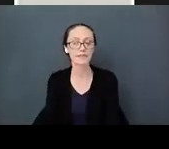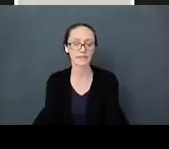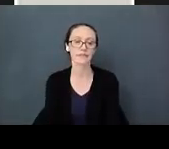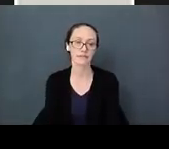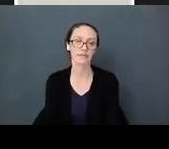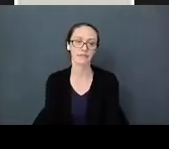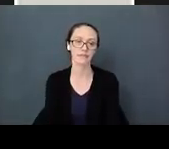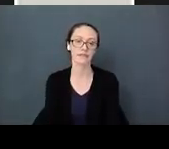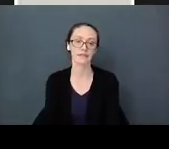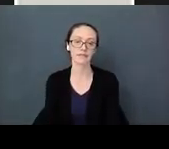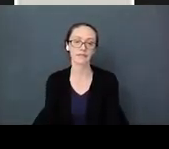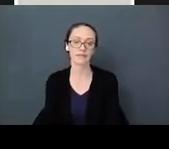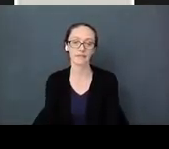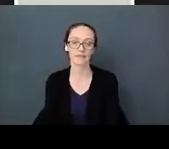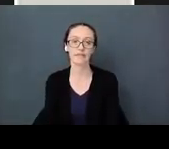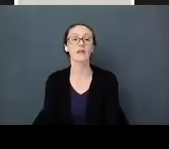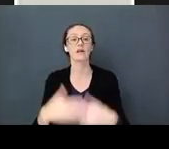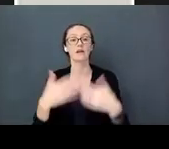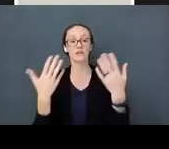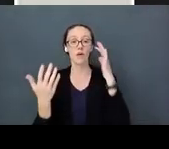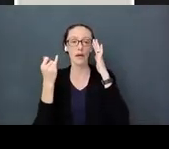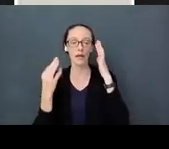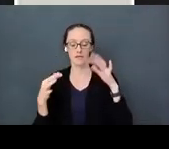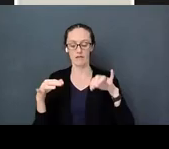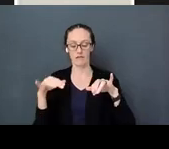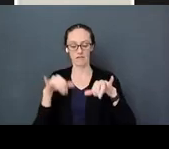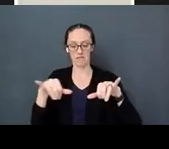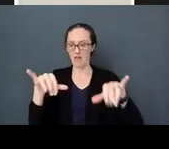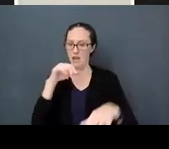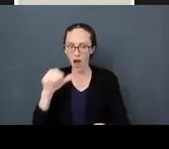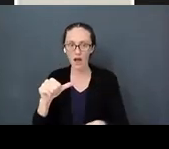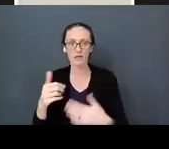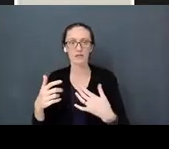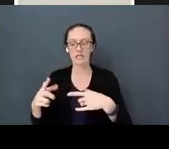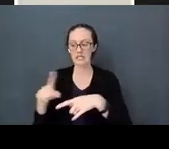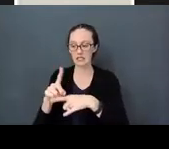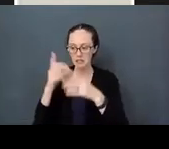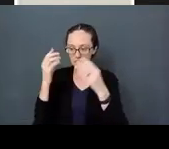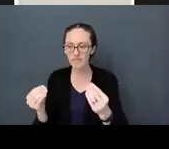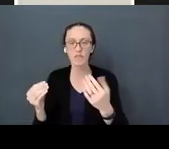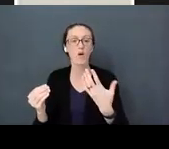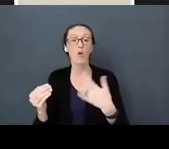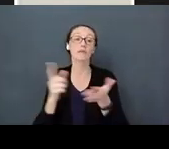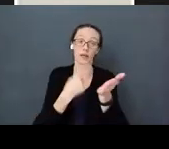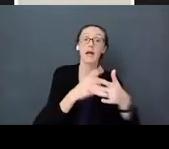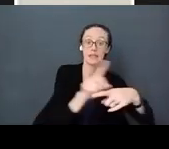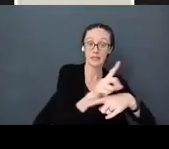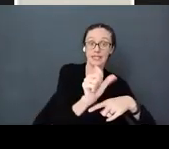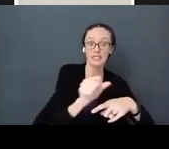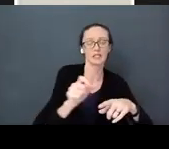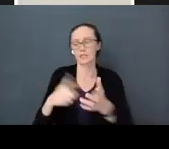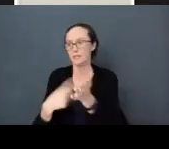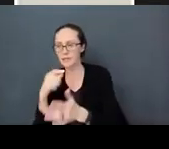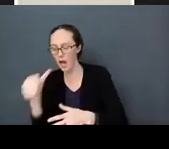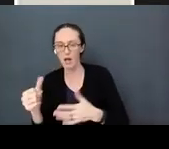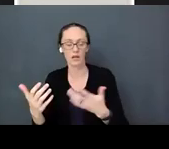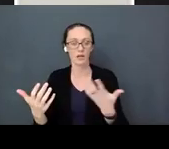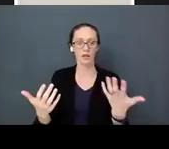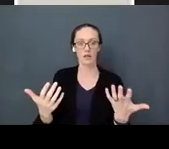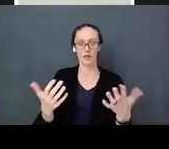Basically inconsistency, a lack of discipline or inconsistent discipline, unreliable environment or